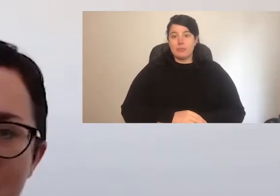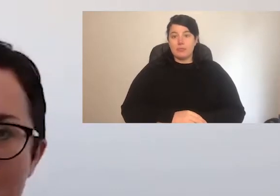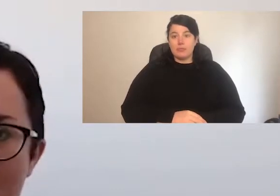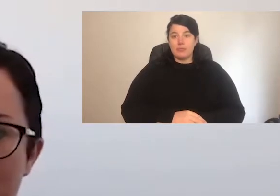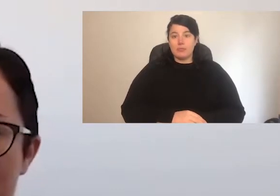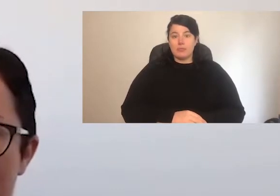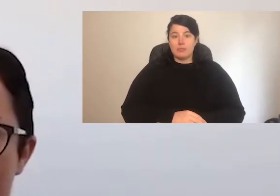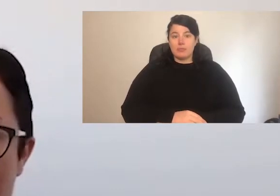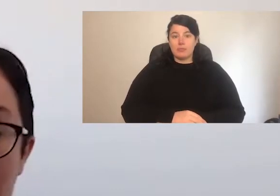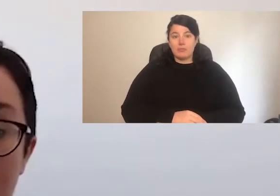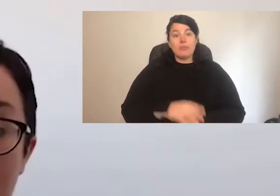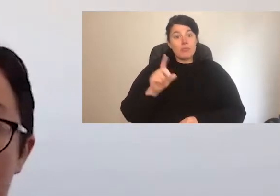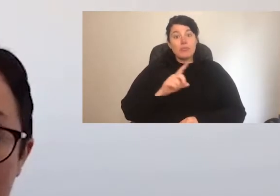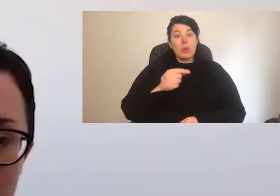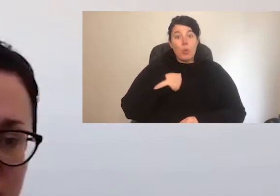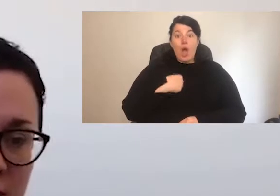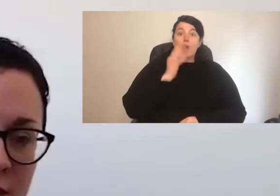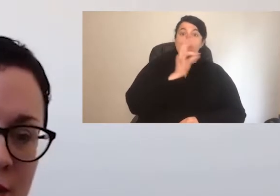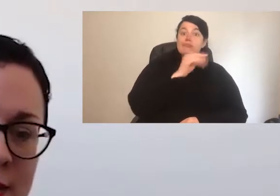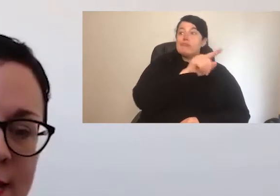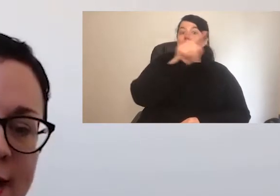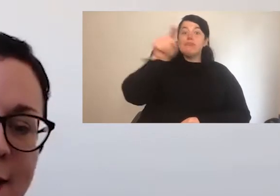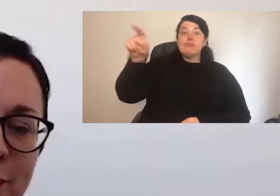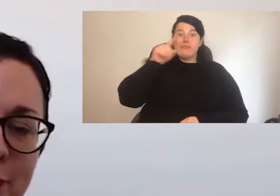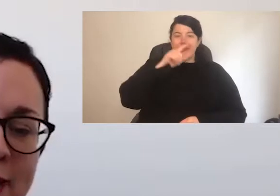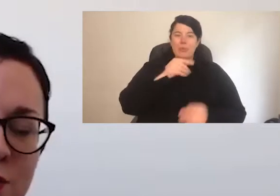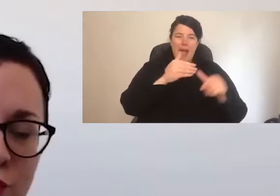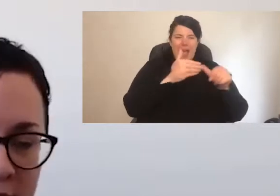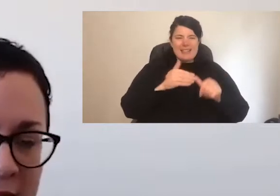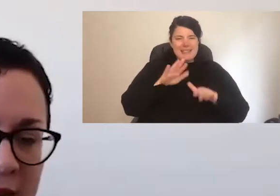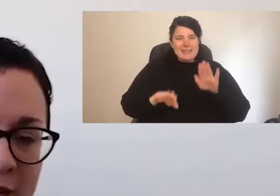and responses I'm seeing across all sectors. It's really fas --